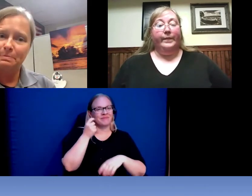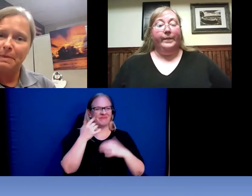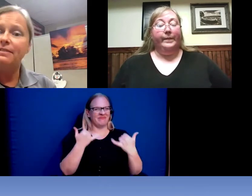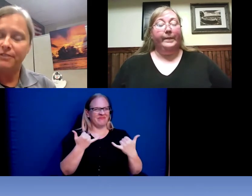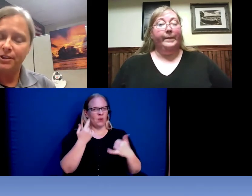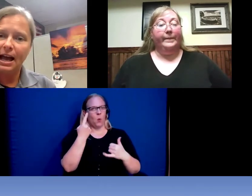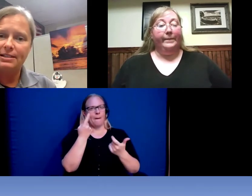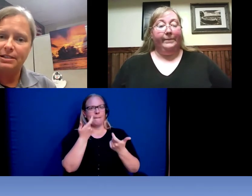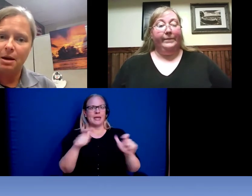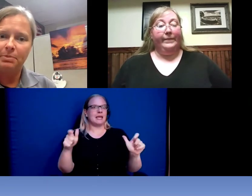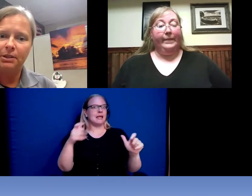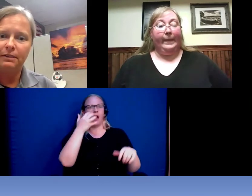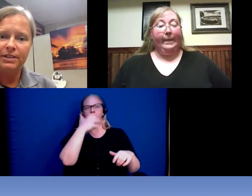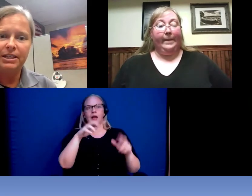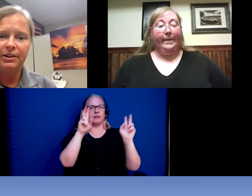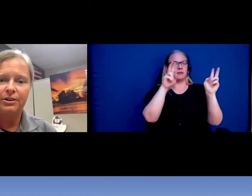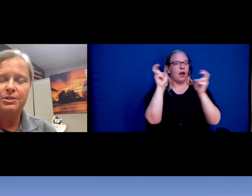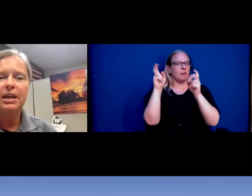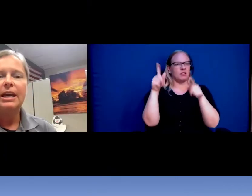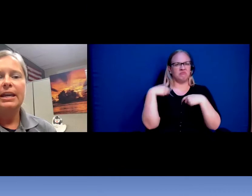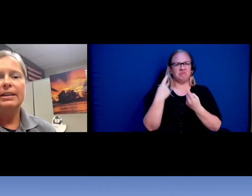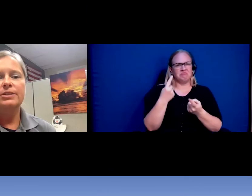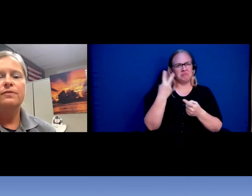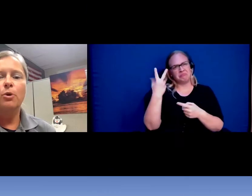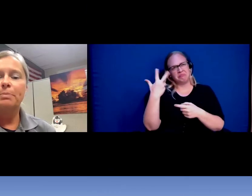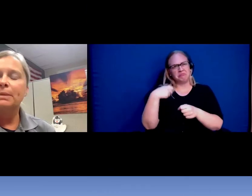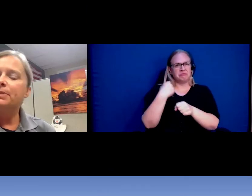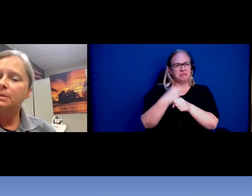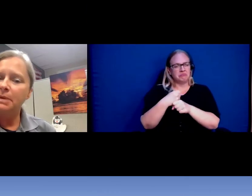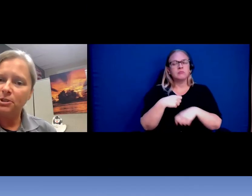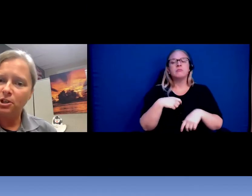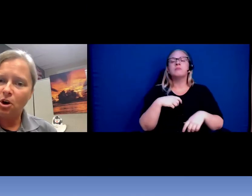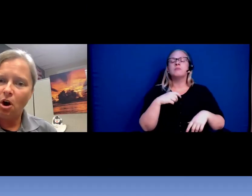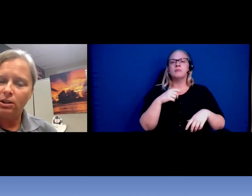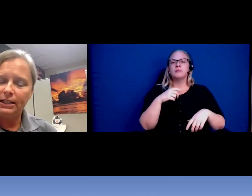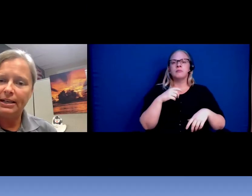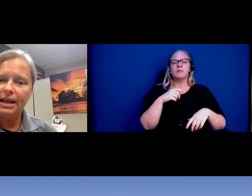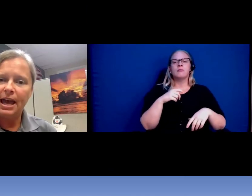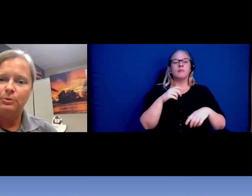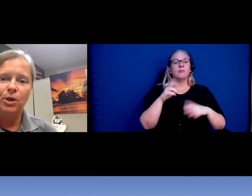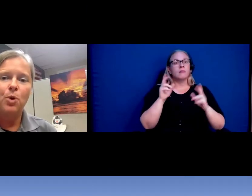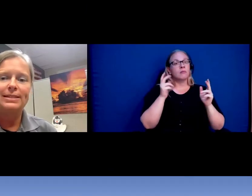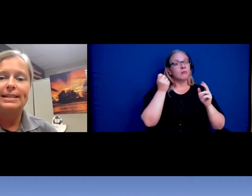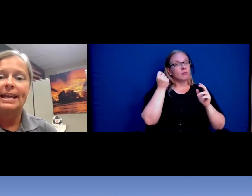have been for the last couple of years is for people to be able to call in and request a